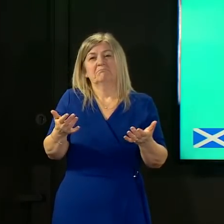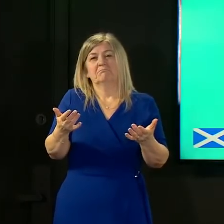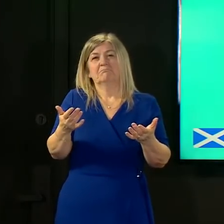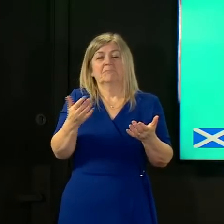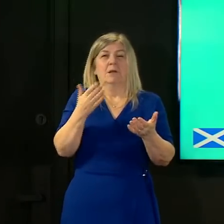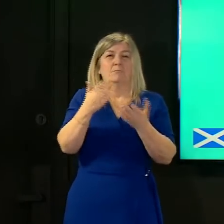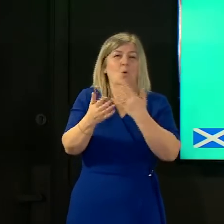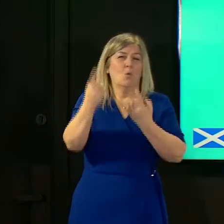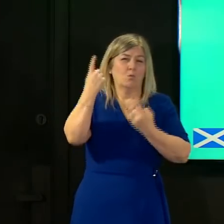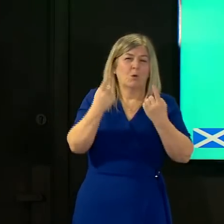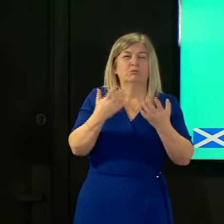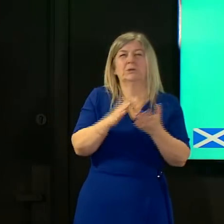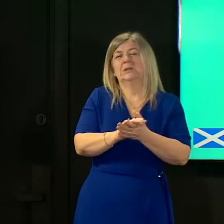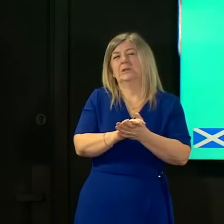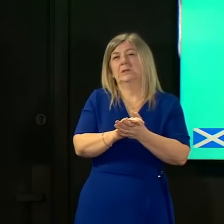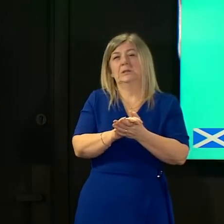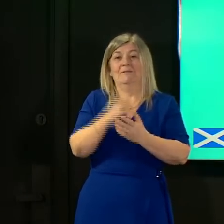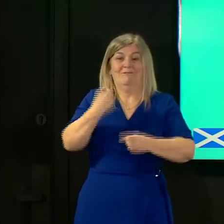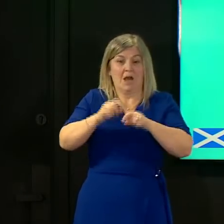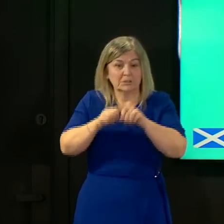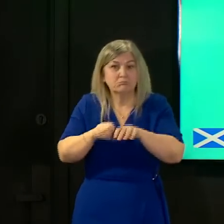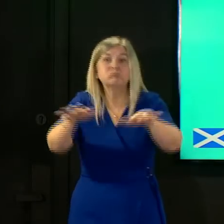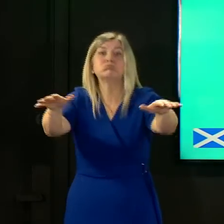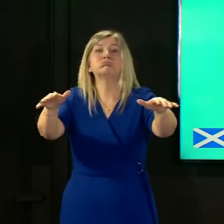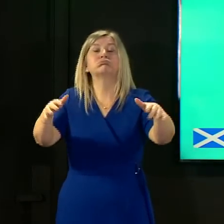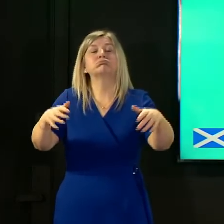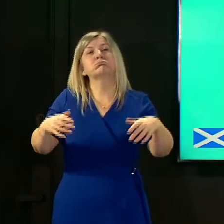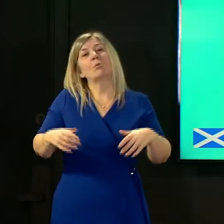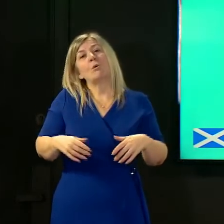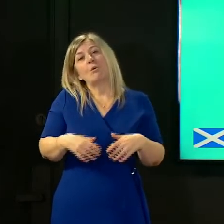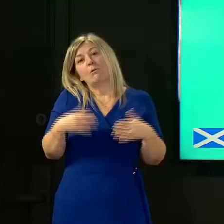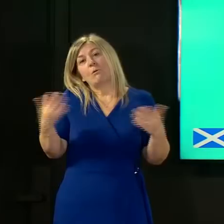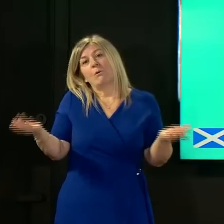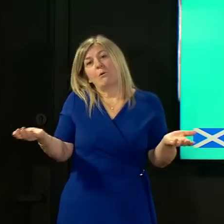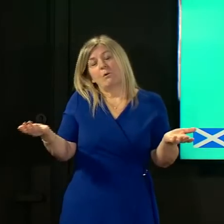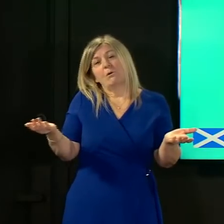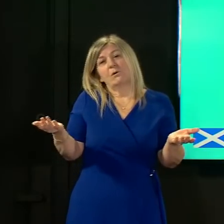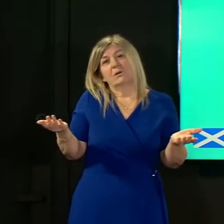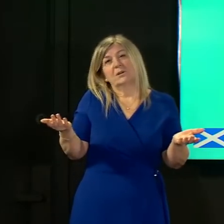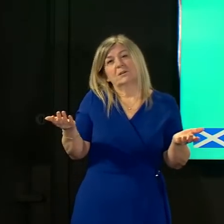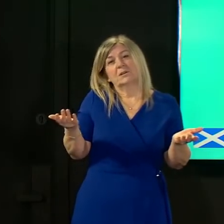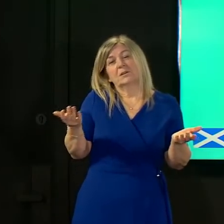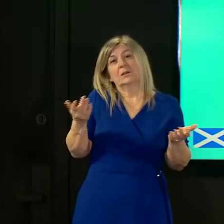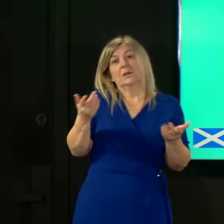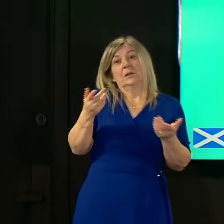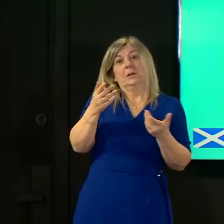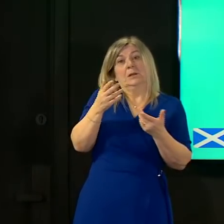of either increased transmissibility or perhaps it starts to show signs of immune escape in